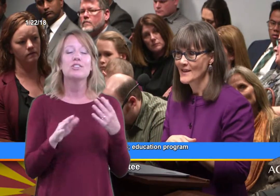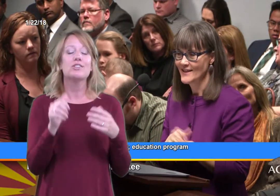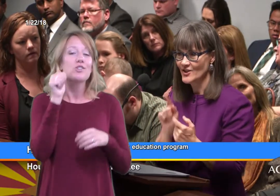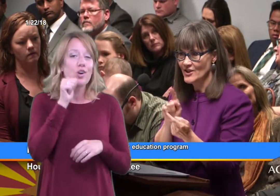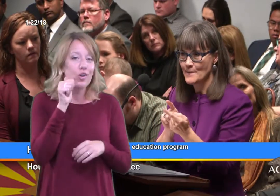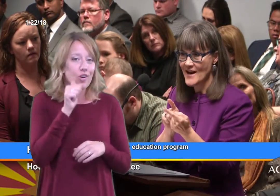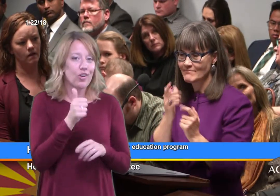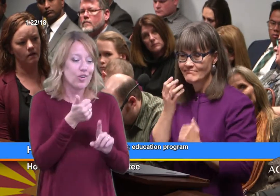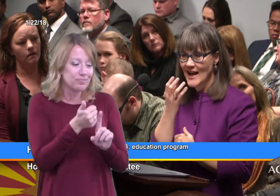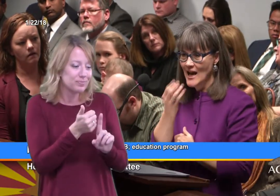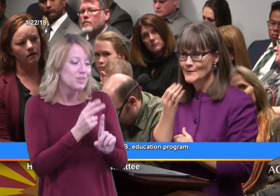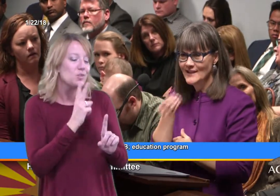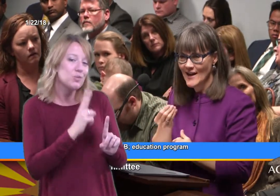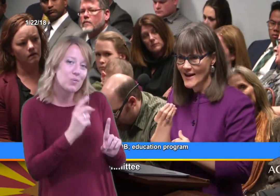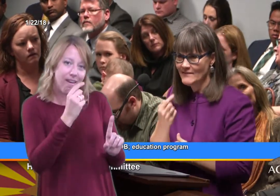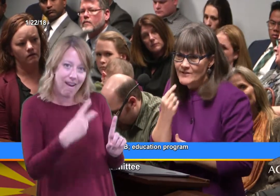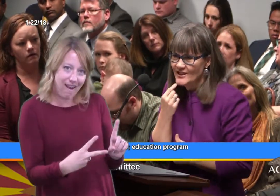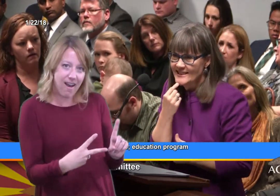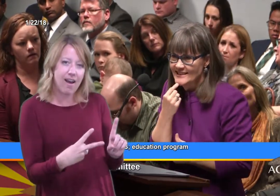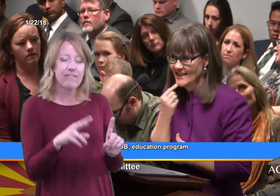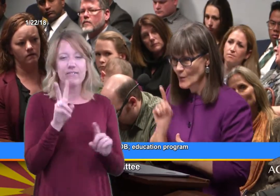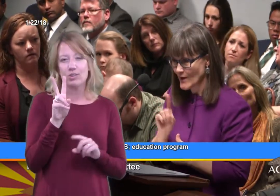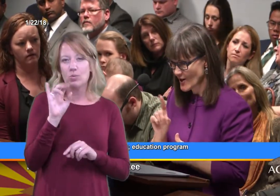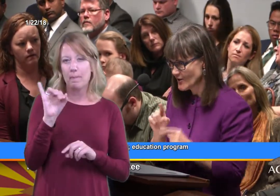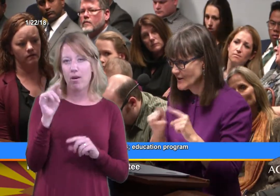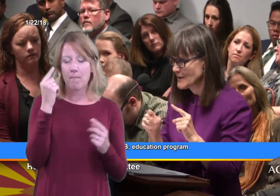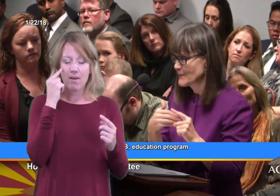that she met outside. She didn't say where,